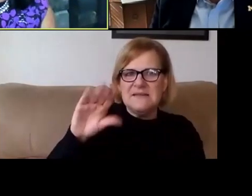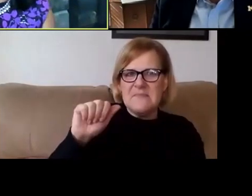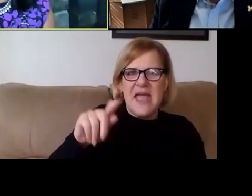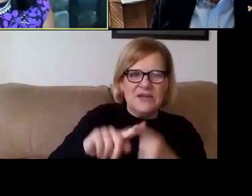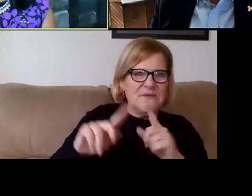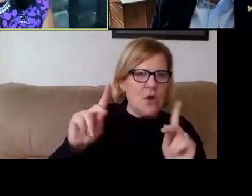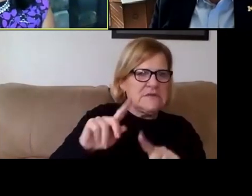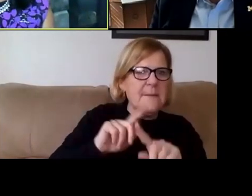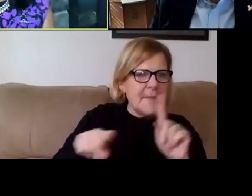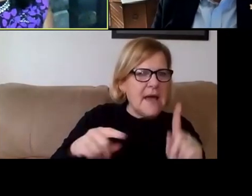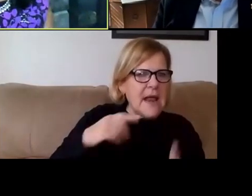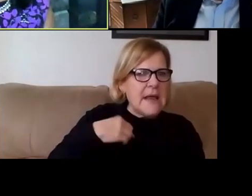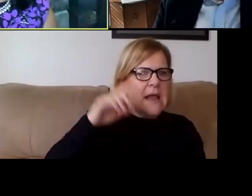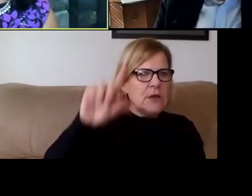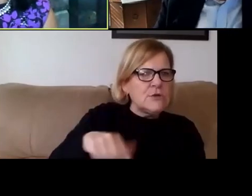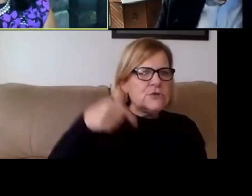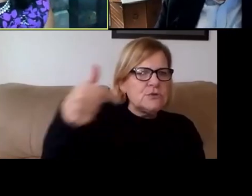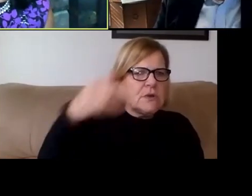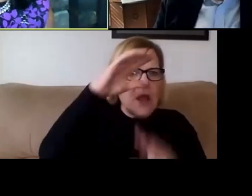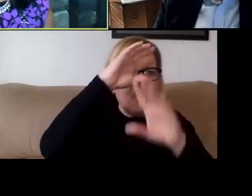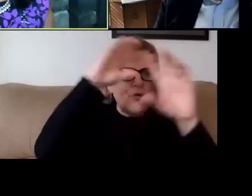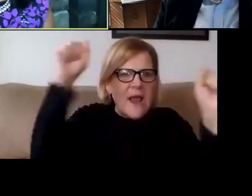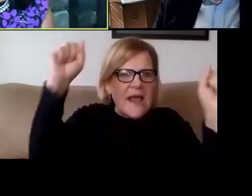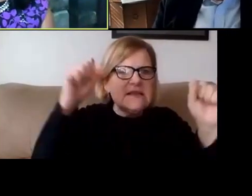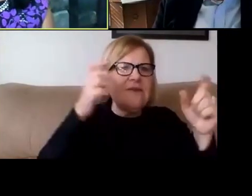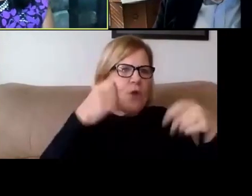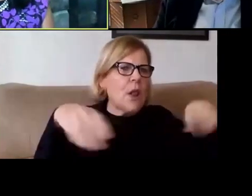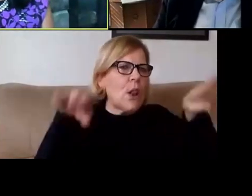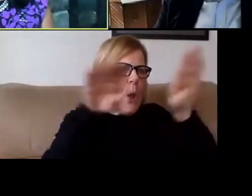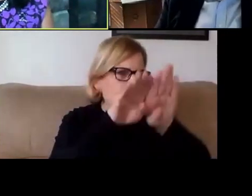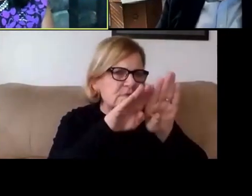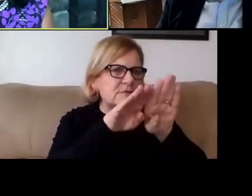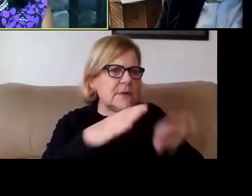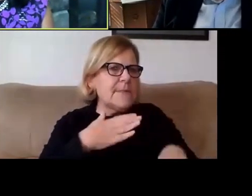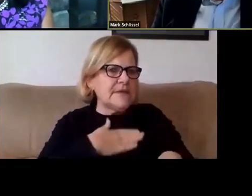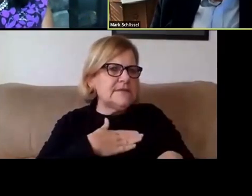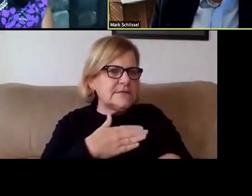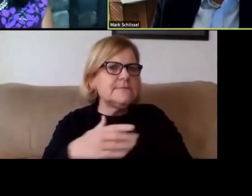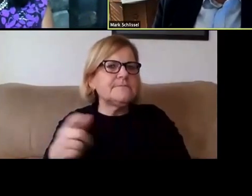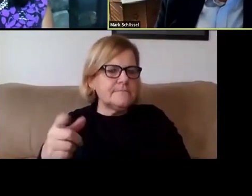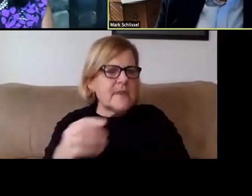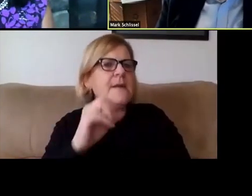But I can turn it back over to President Schlissel to close things out. Thank you very much.